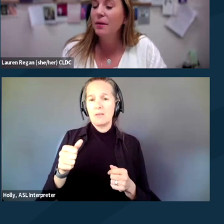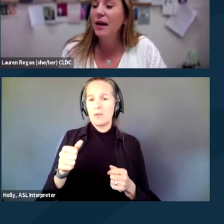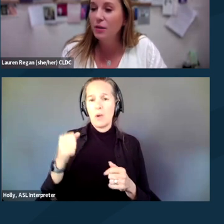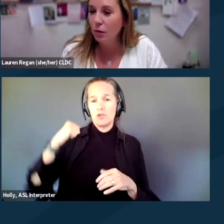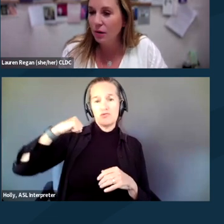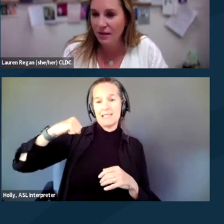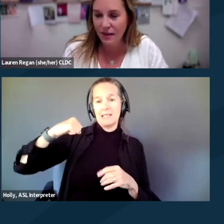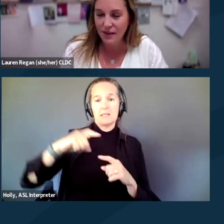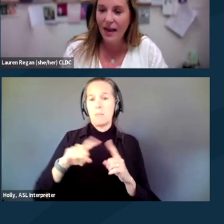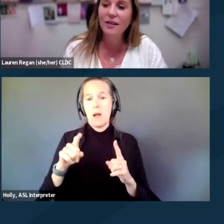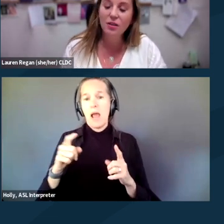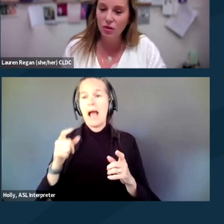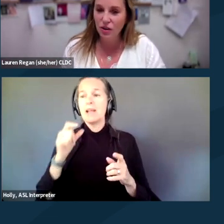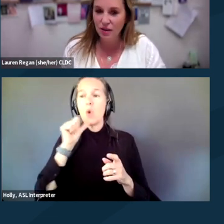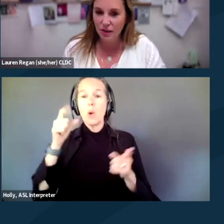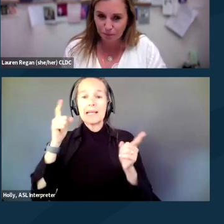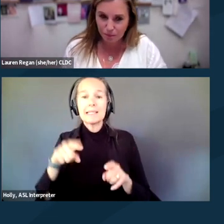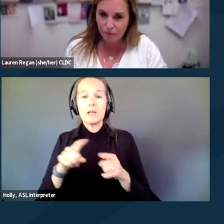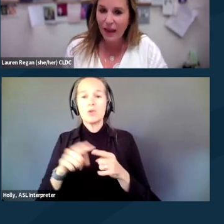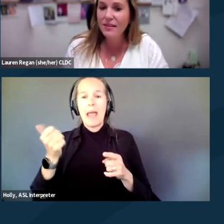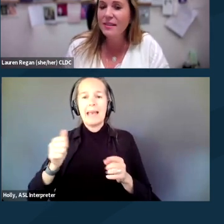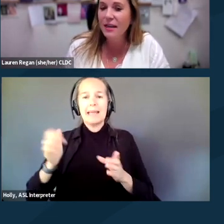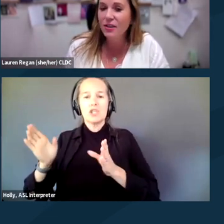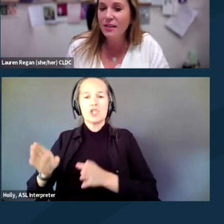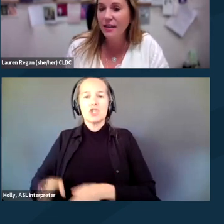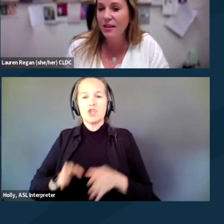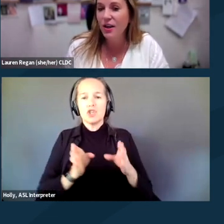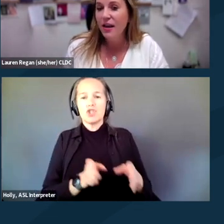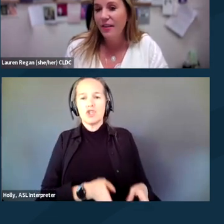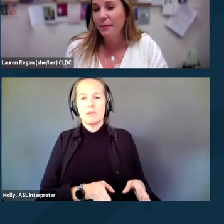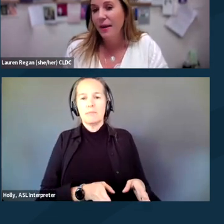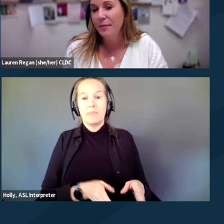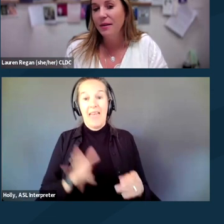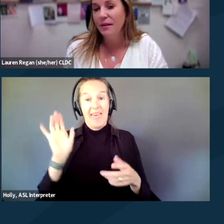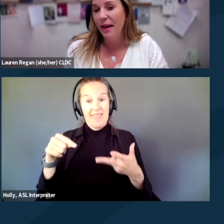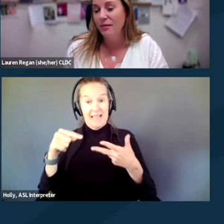but I don't consent to any searches." At the detention stage, they may be allowed